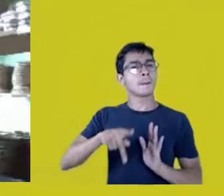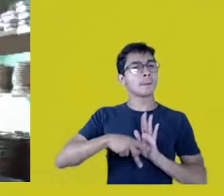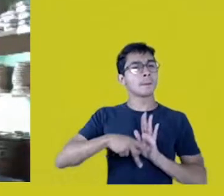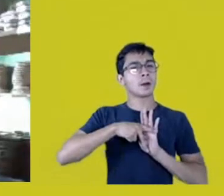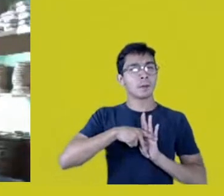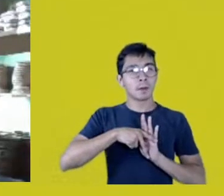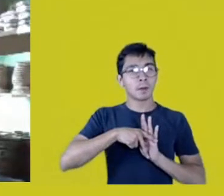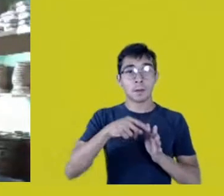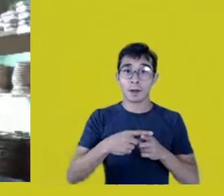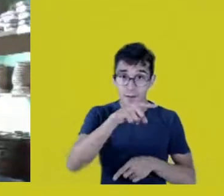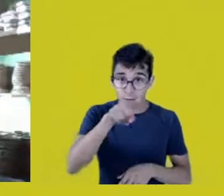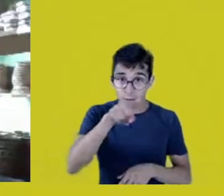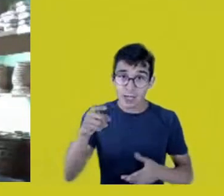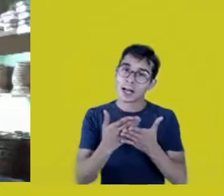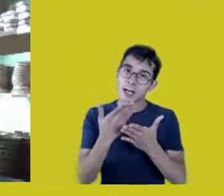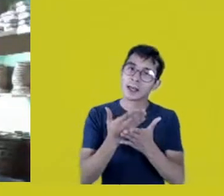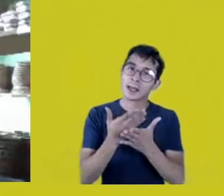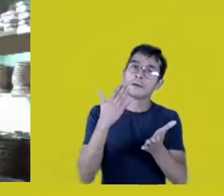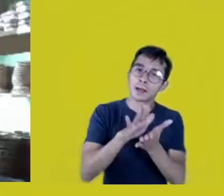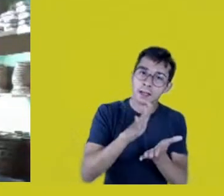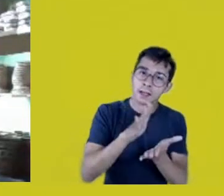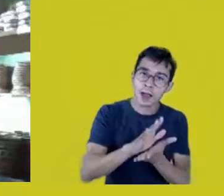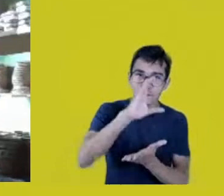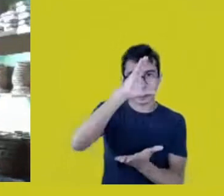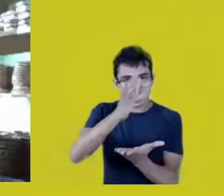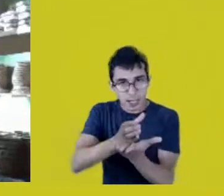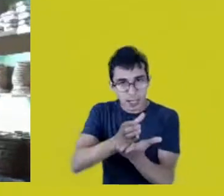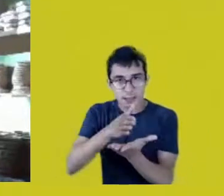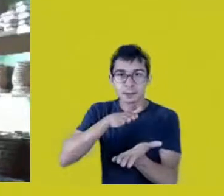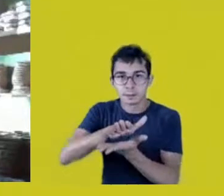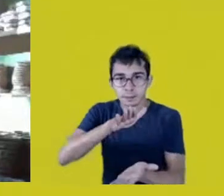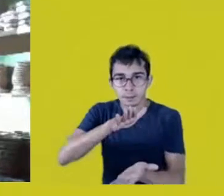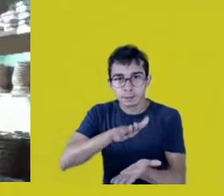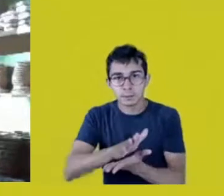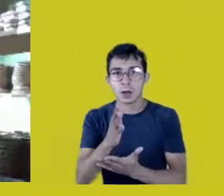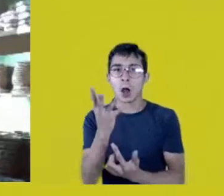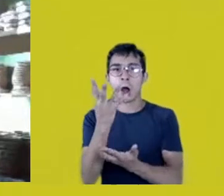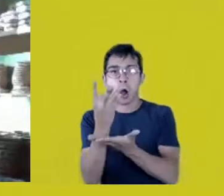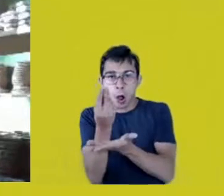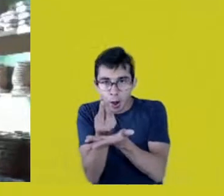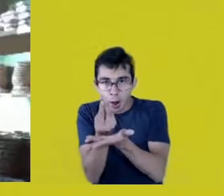theses, works, pottery,